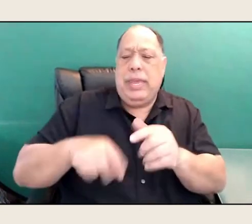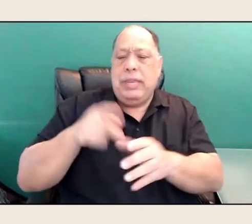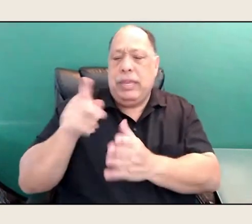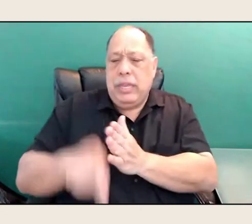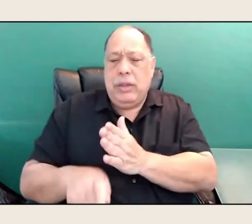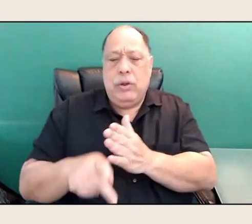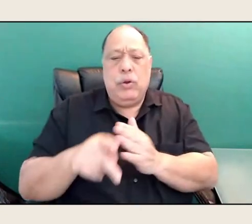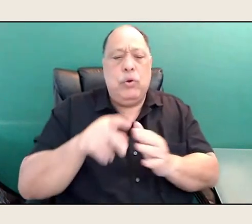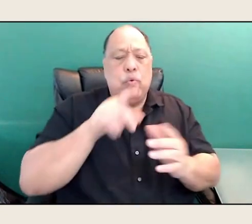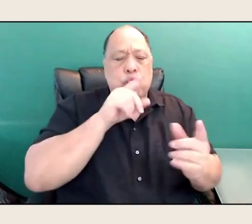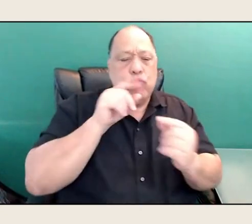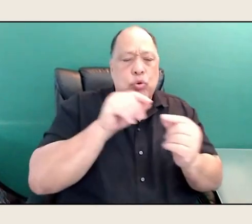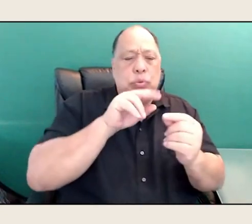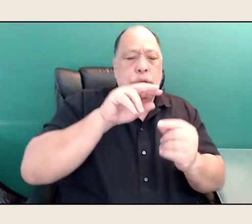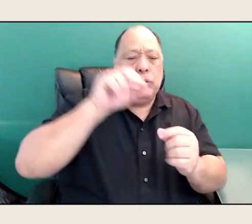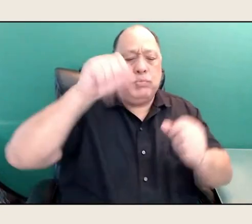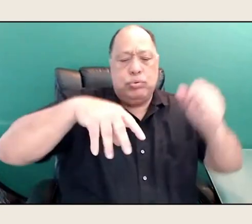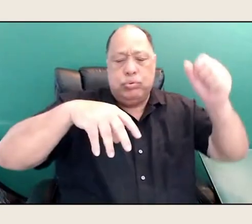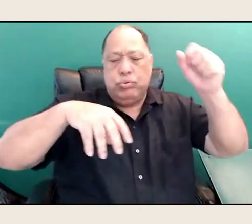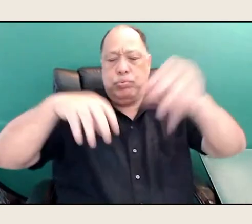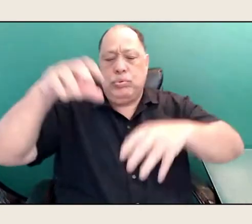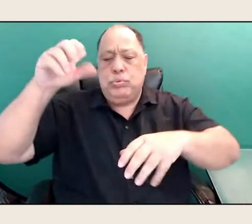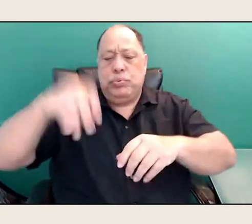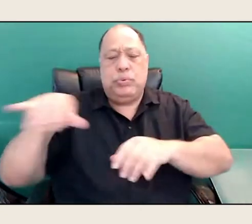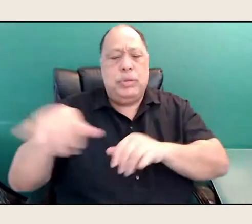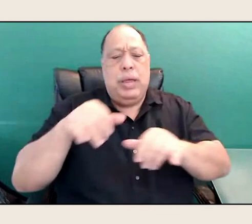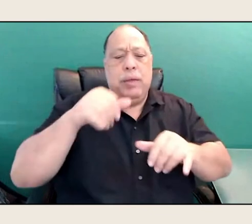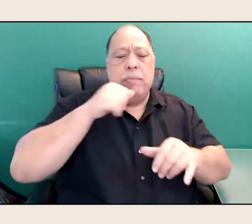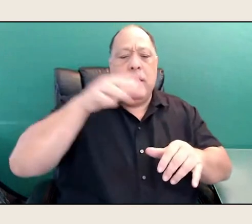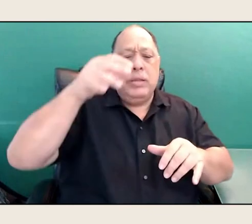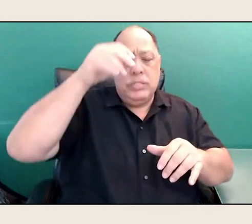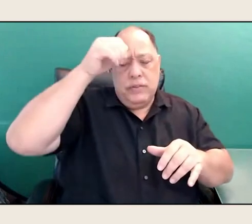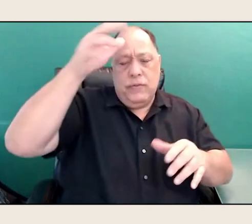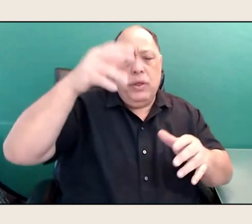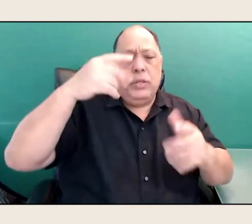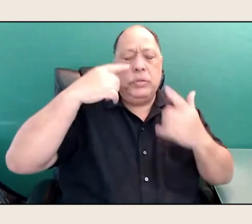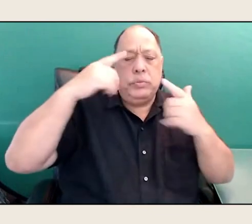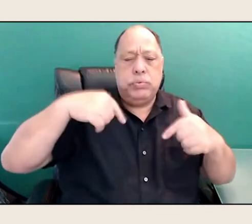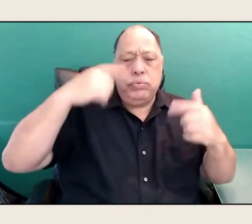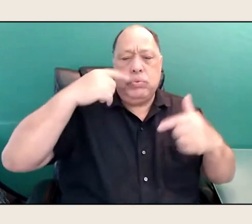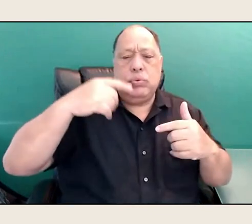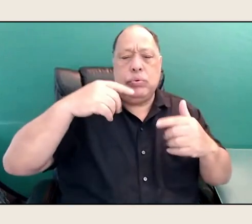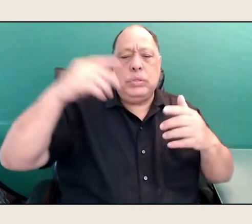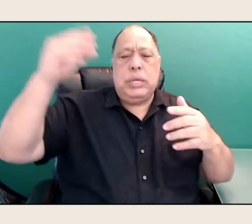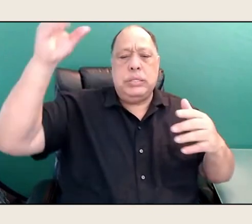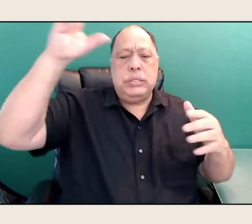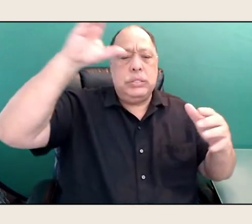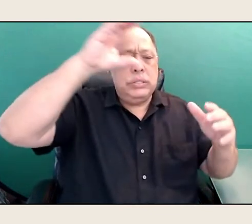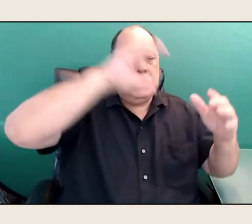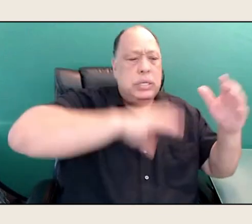"like bombs, like mother and father, "tears swallowed for restless peace, "like sunsets slanting towards a moonless midnight,